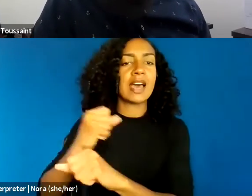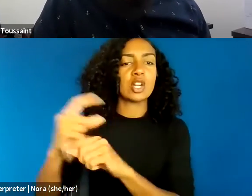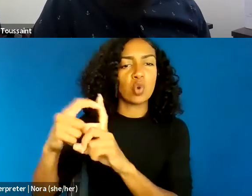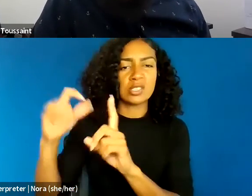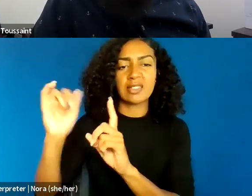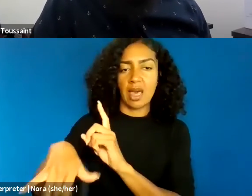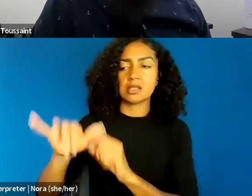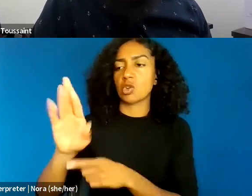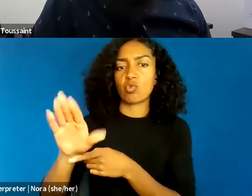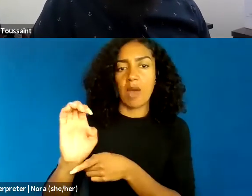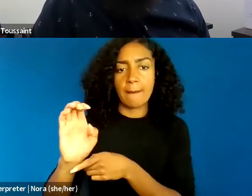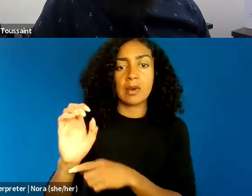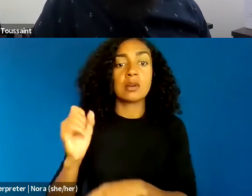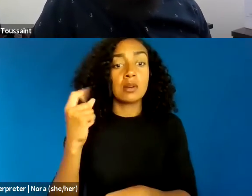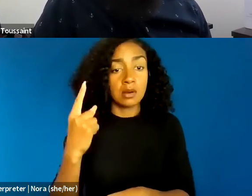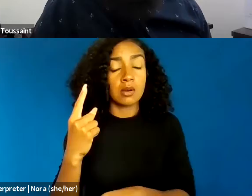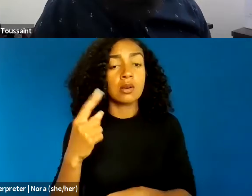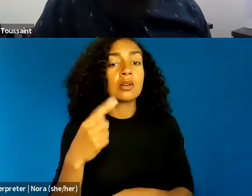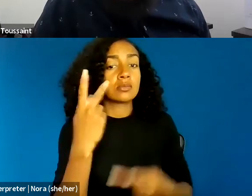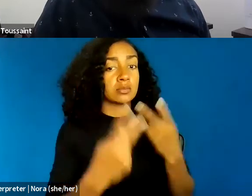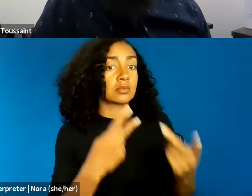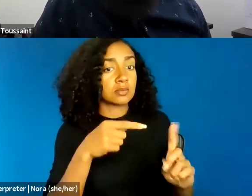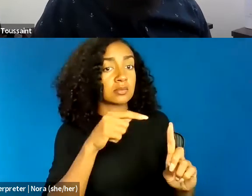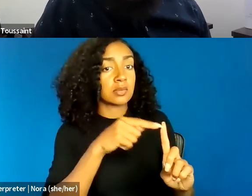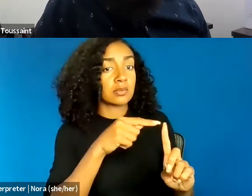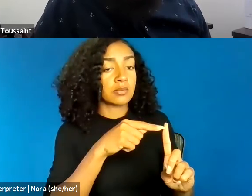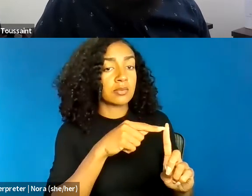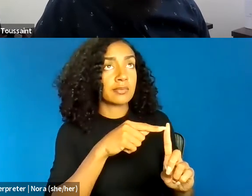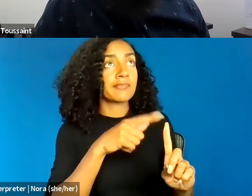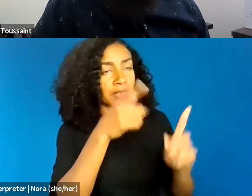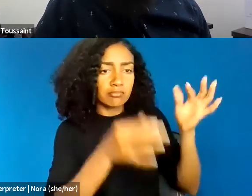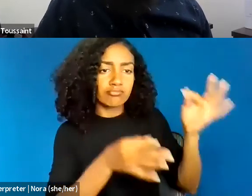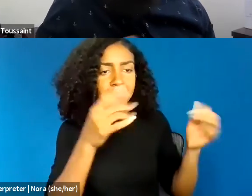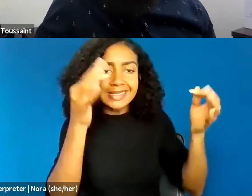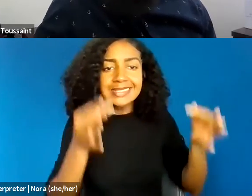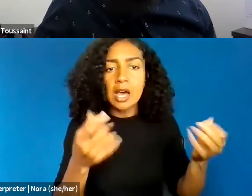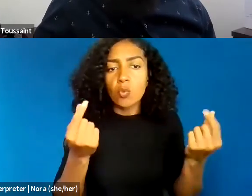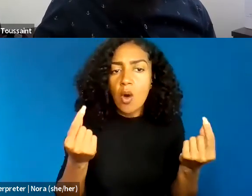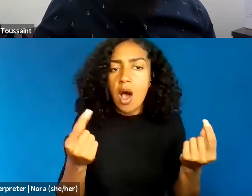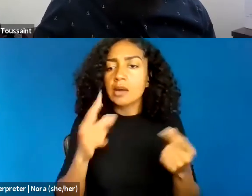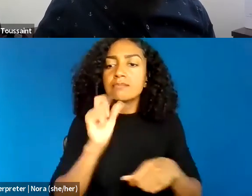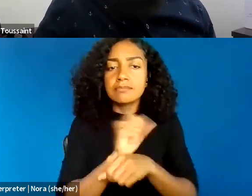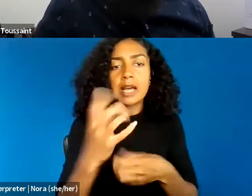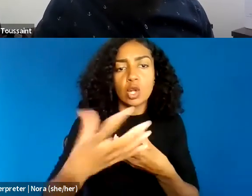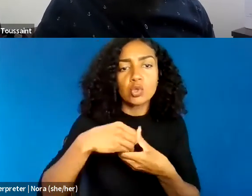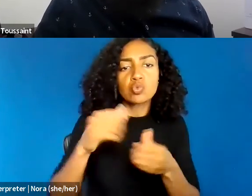to determine what kinds of activities or public speech amounts to criminal conduct. In other words, legislatures have bypassed